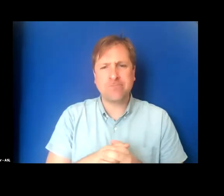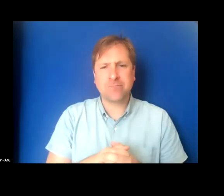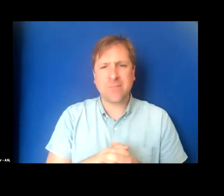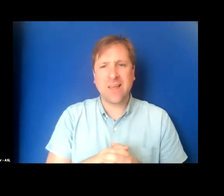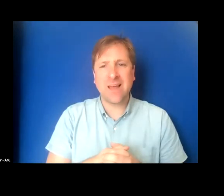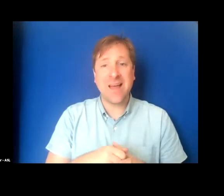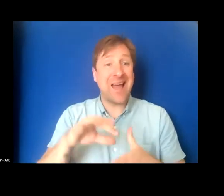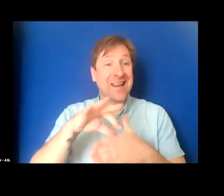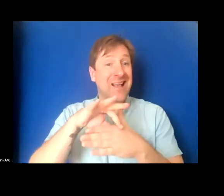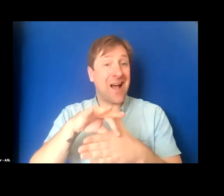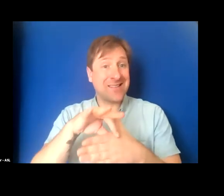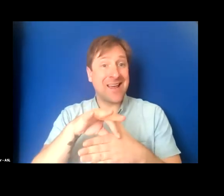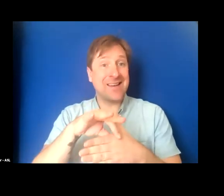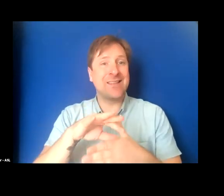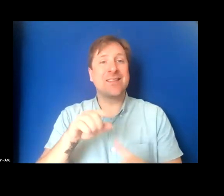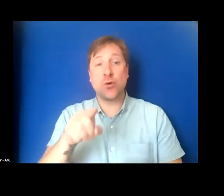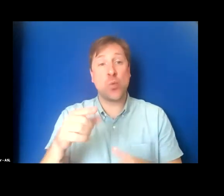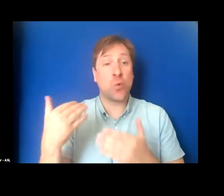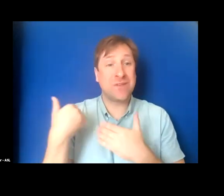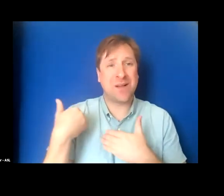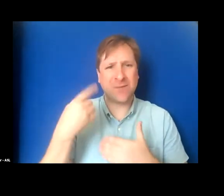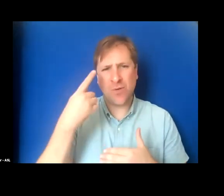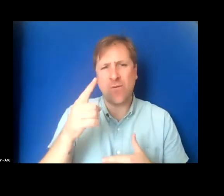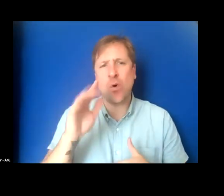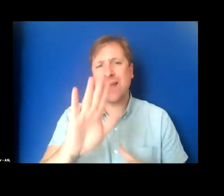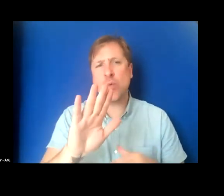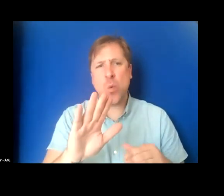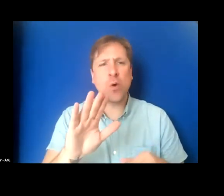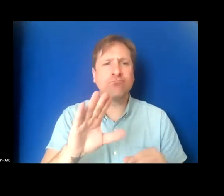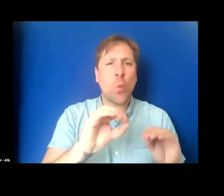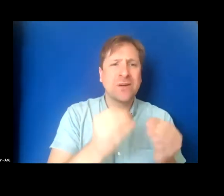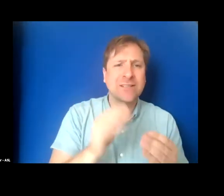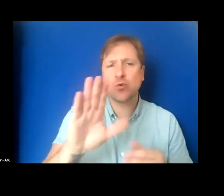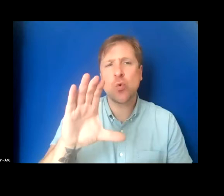content that you're responsible for at your organization that needs captions.